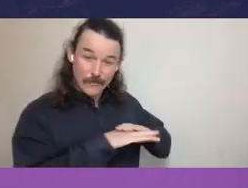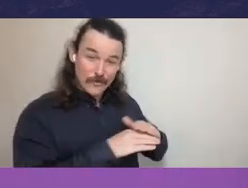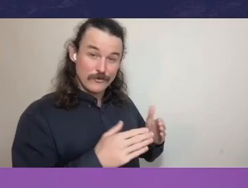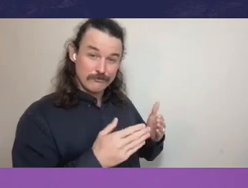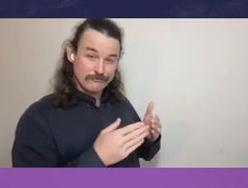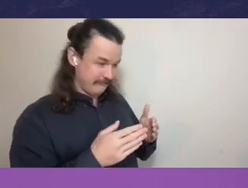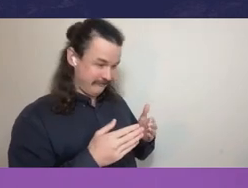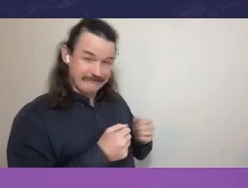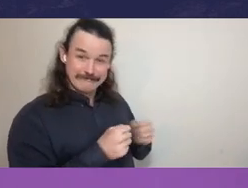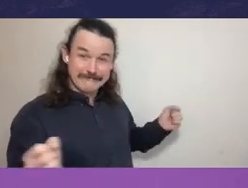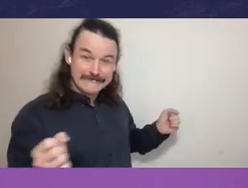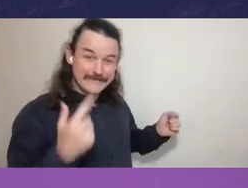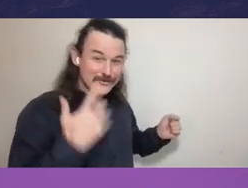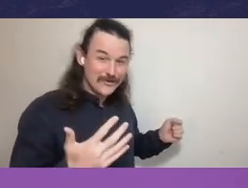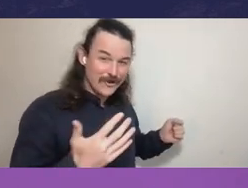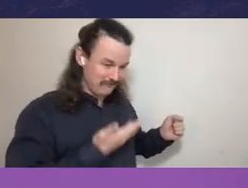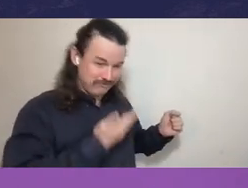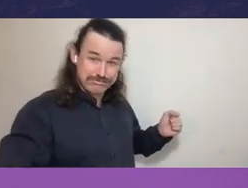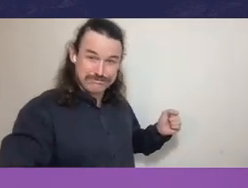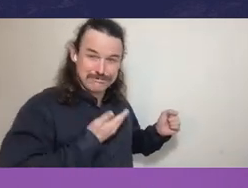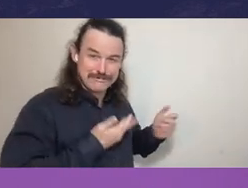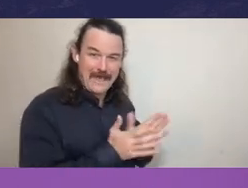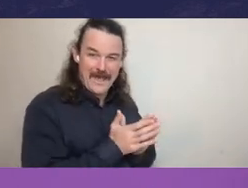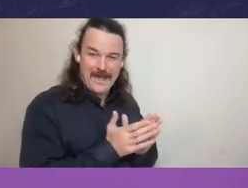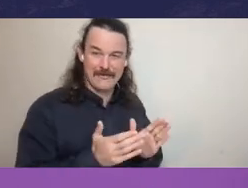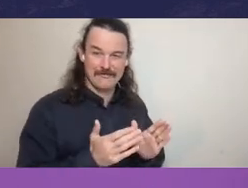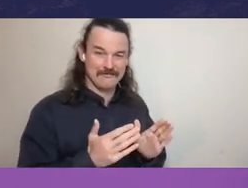This has been an area for decades that all jurisdictions have struggled with.